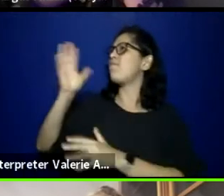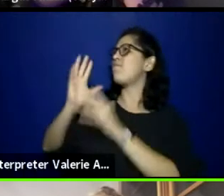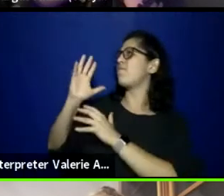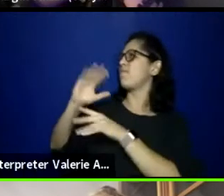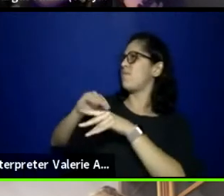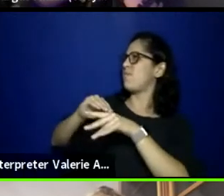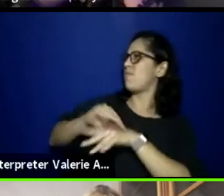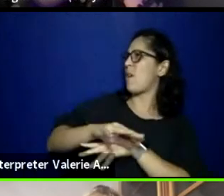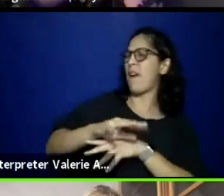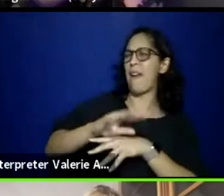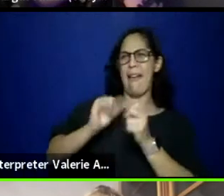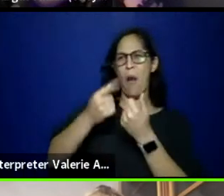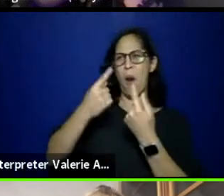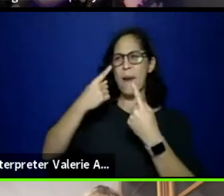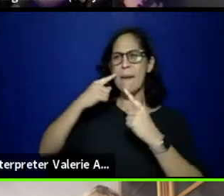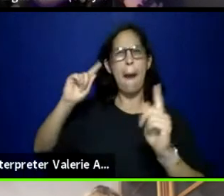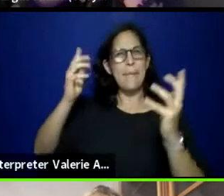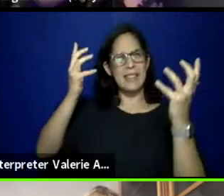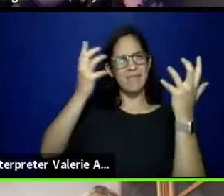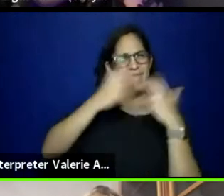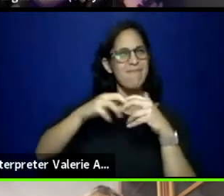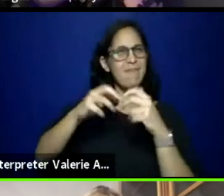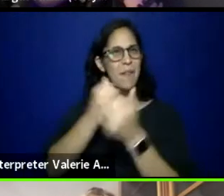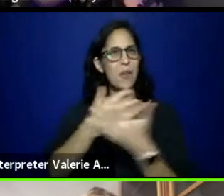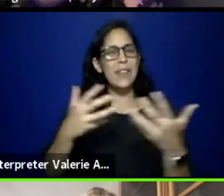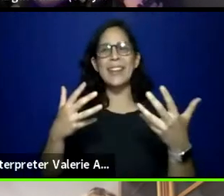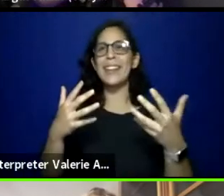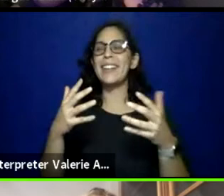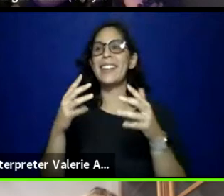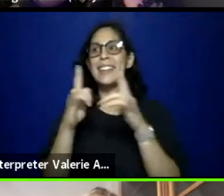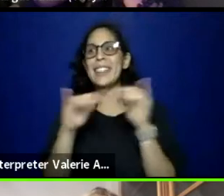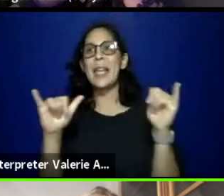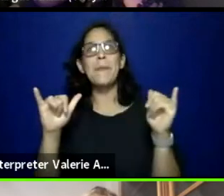And so, of course, shout out to Real and then,